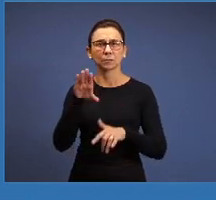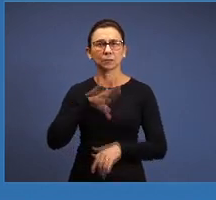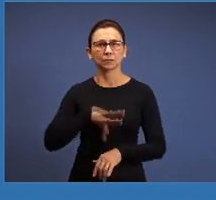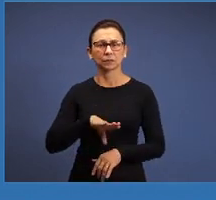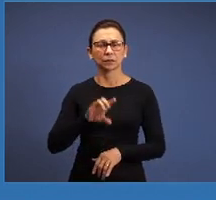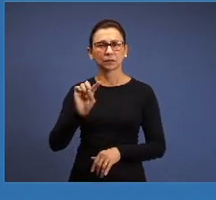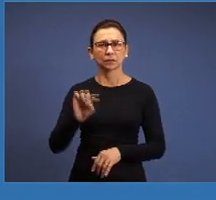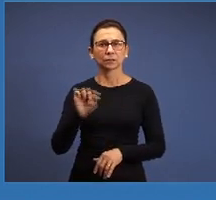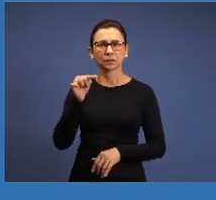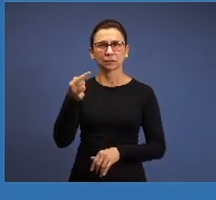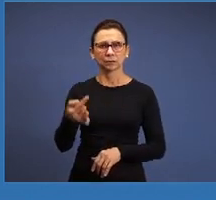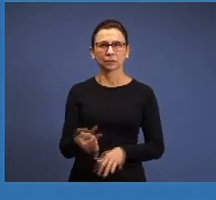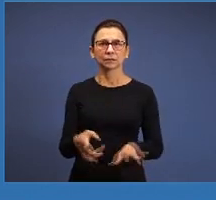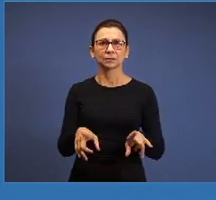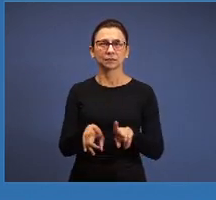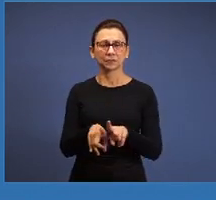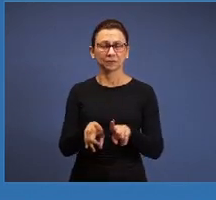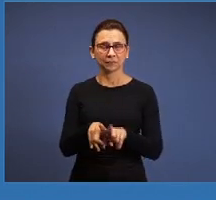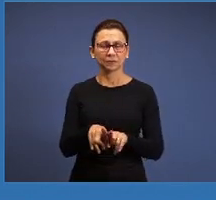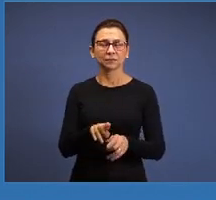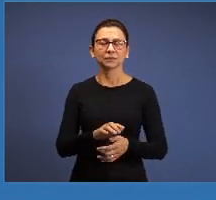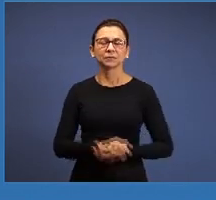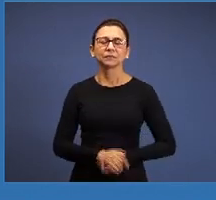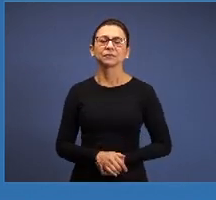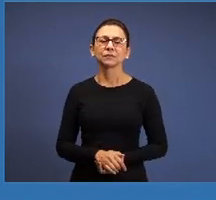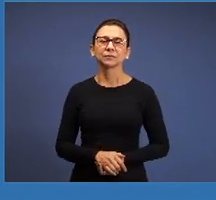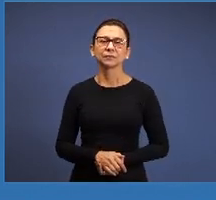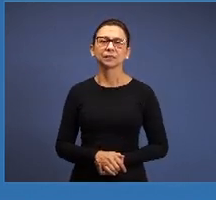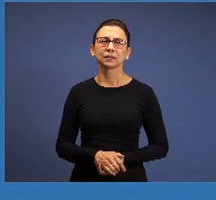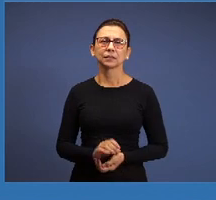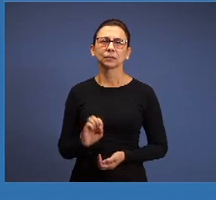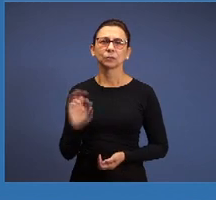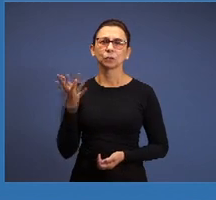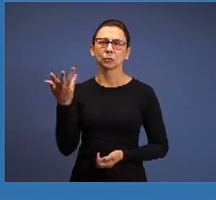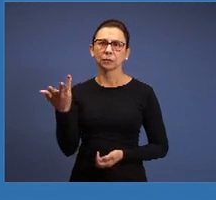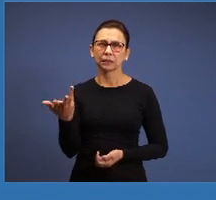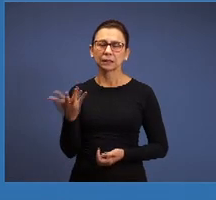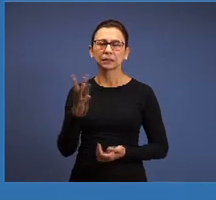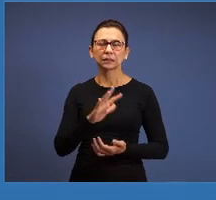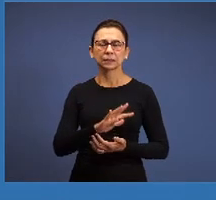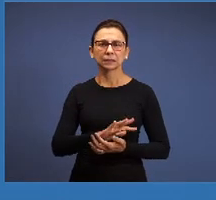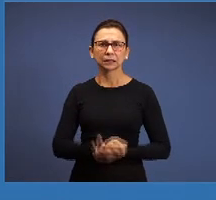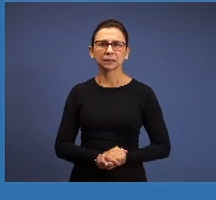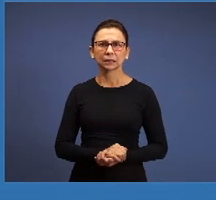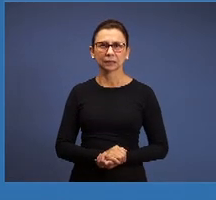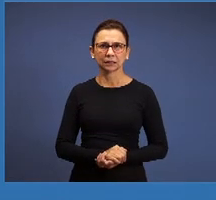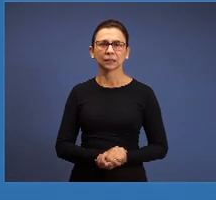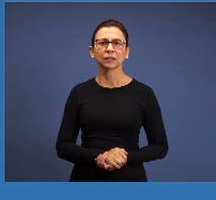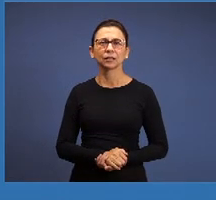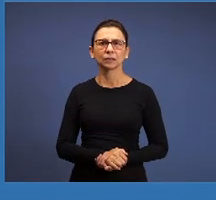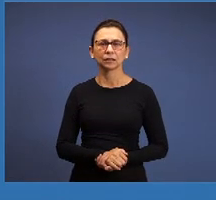we had the blessing of a pastor being ordained